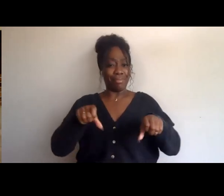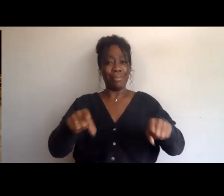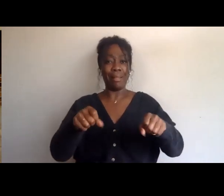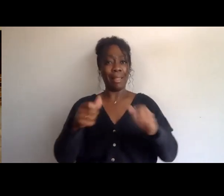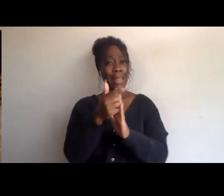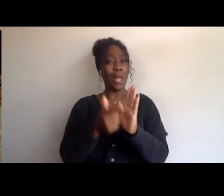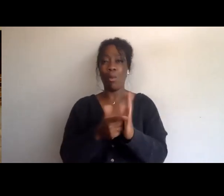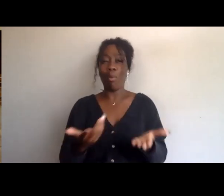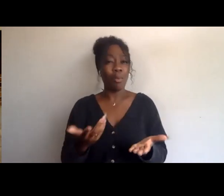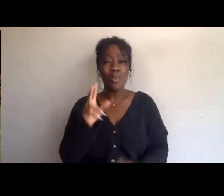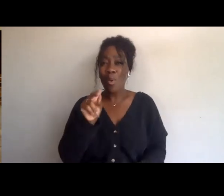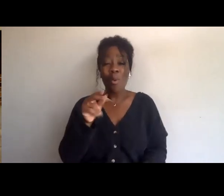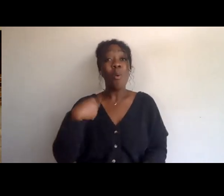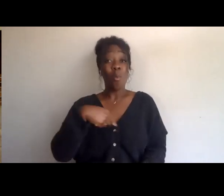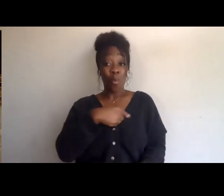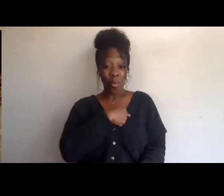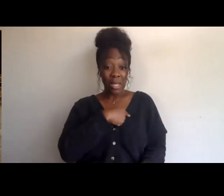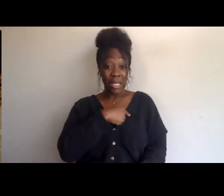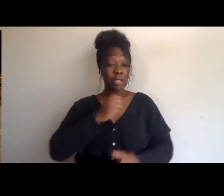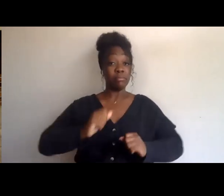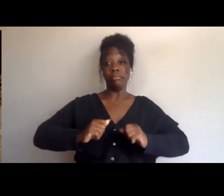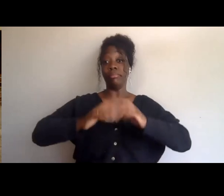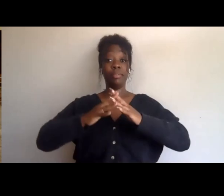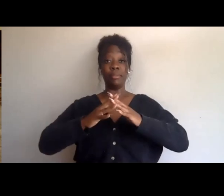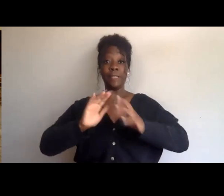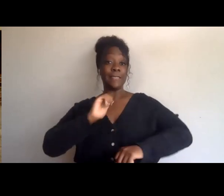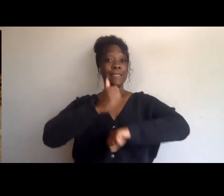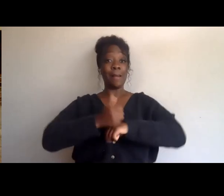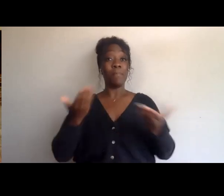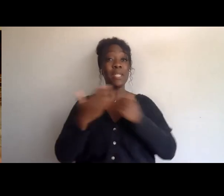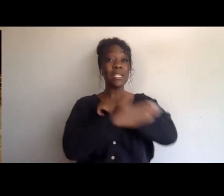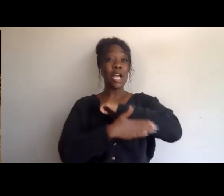on the belief that our legitimacy comes at the expense